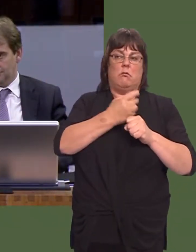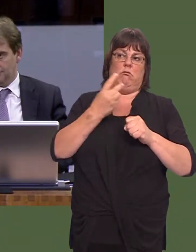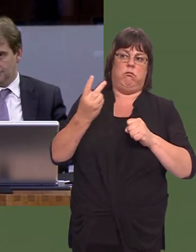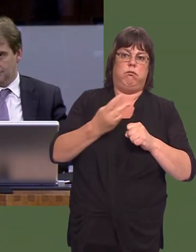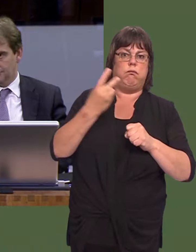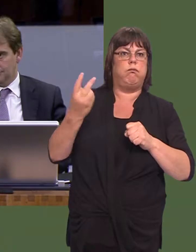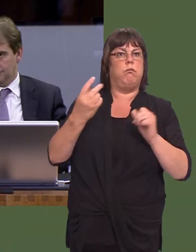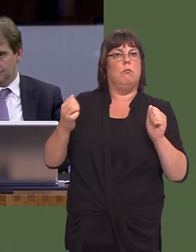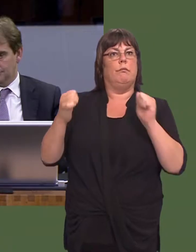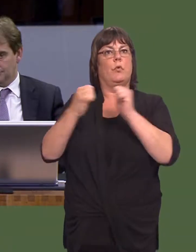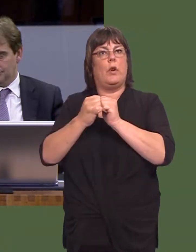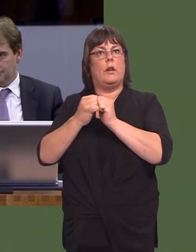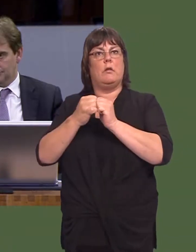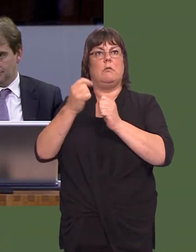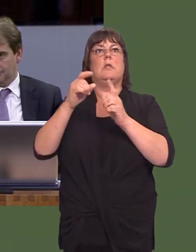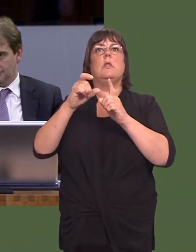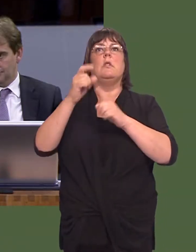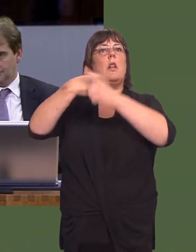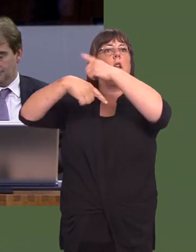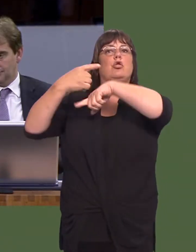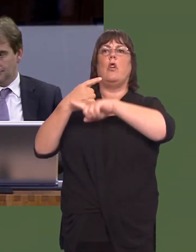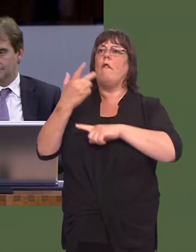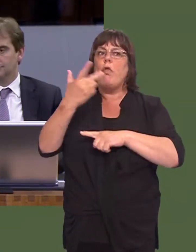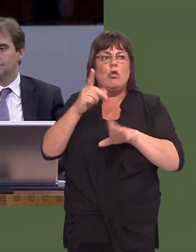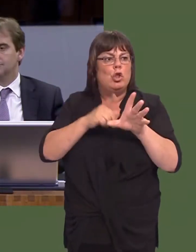Secretary for Finance and Local Government only in December of last year. Thirteen yearsóyou did nothing.